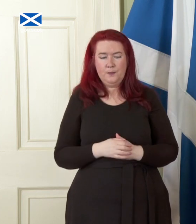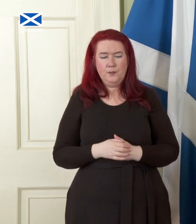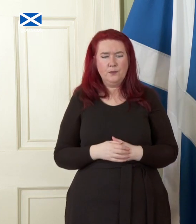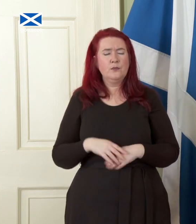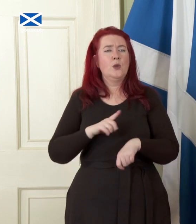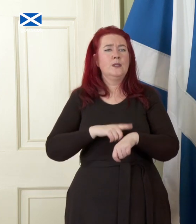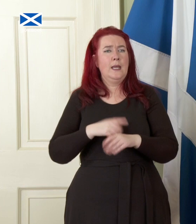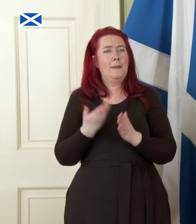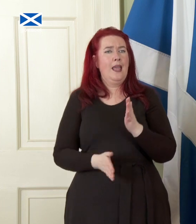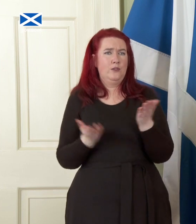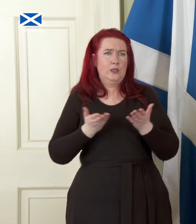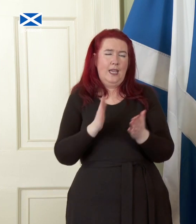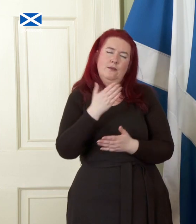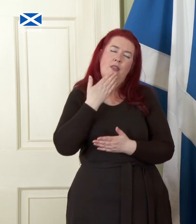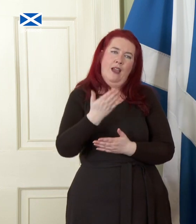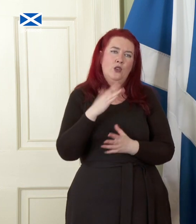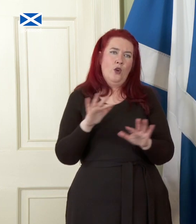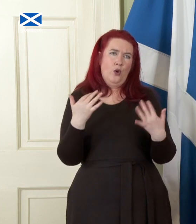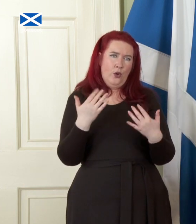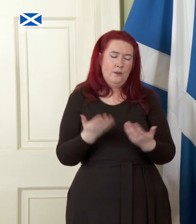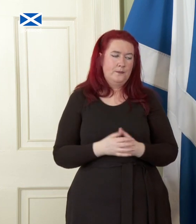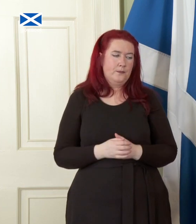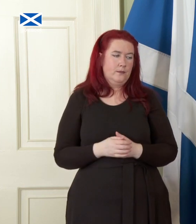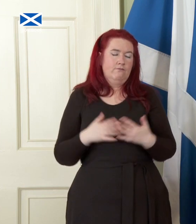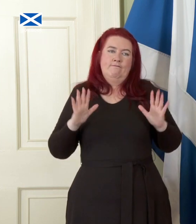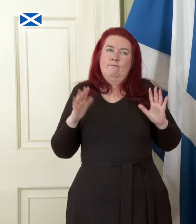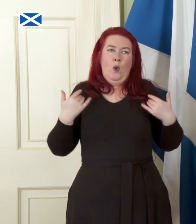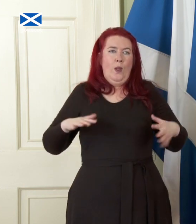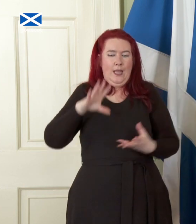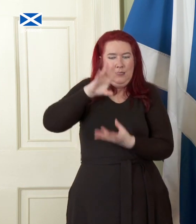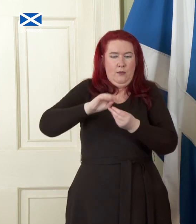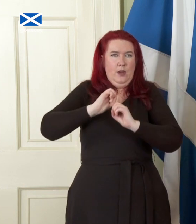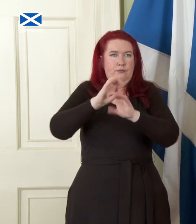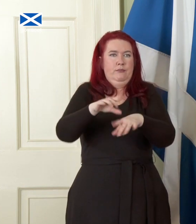and thank you for bearing with me, I've only been able to summarize this paper. I encourage